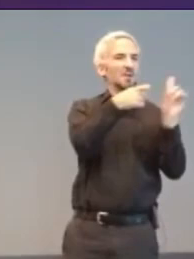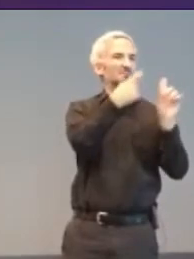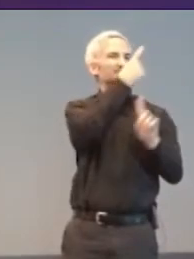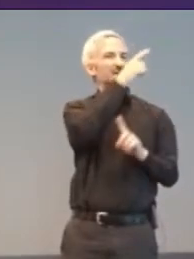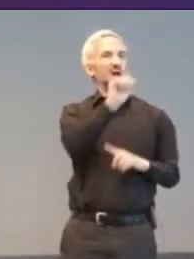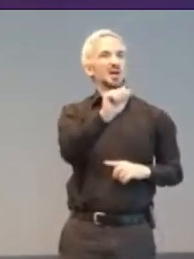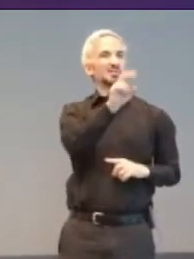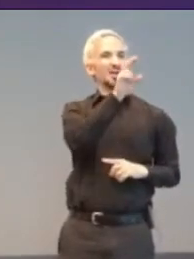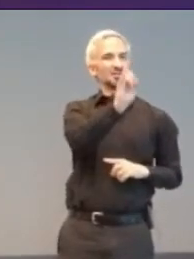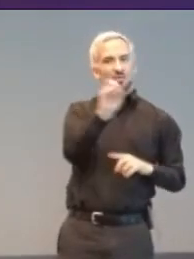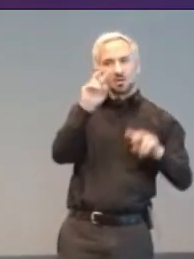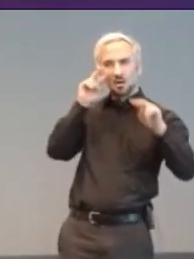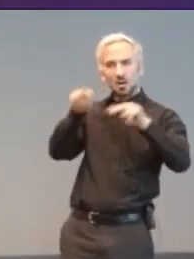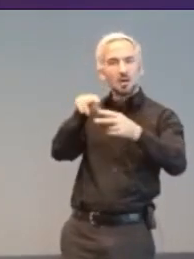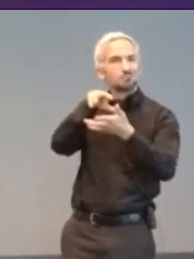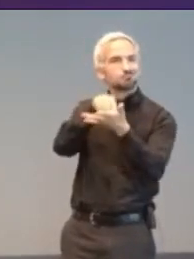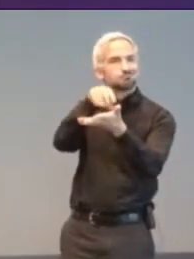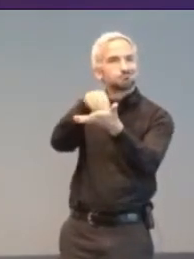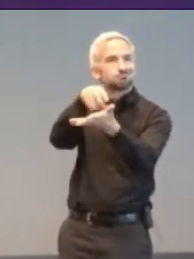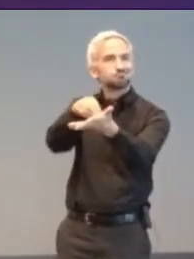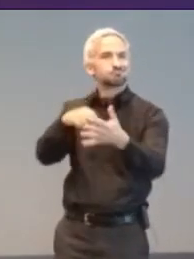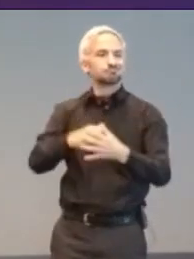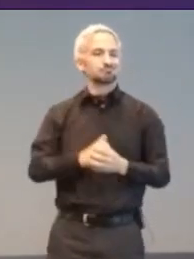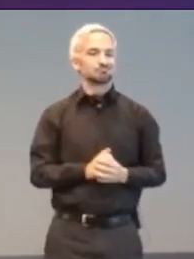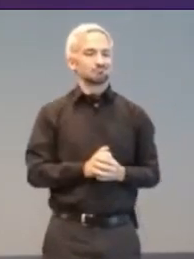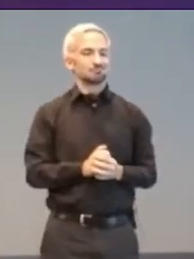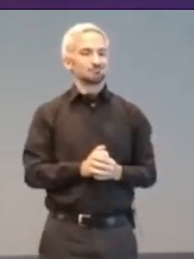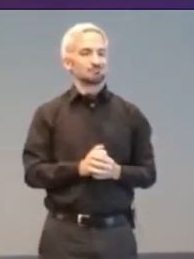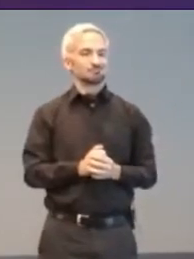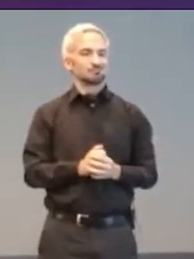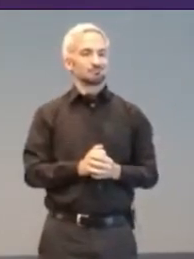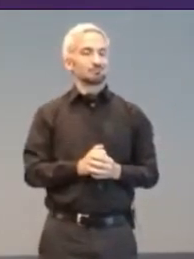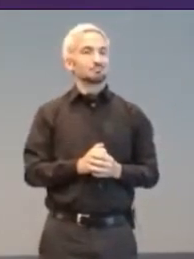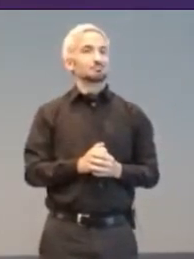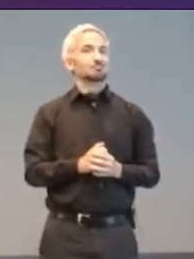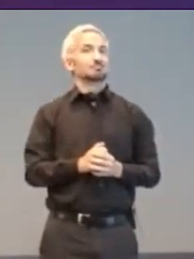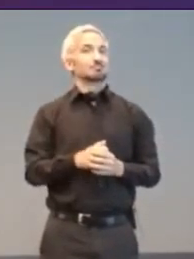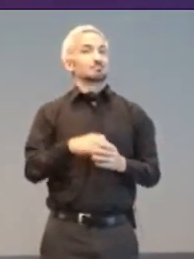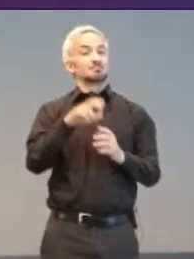Team play was sometimes needed. One to aim, one to throw. Trophies were at stake,